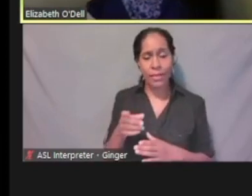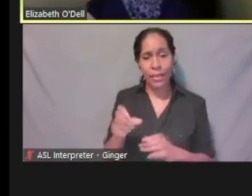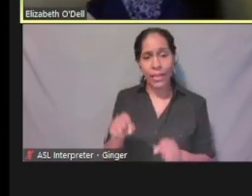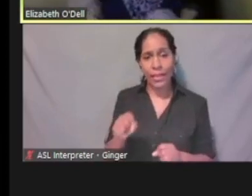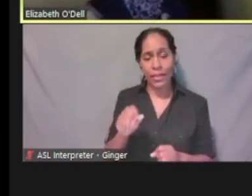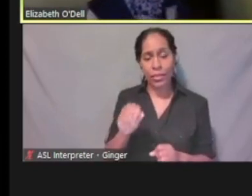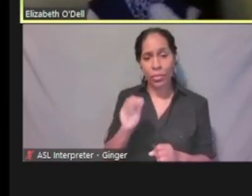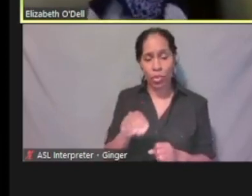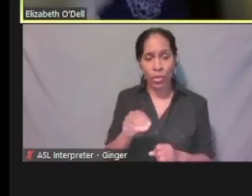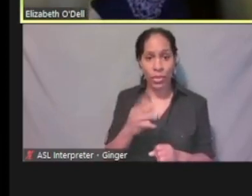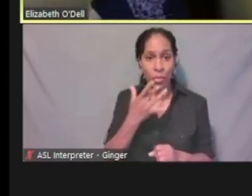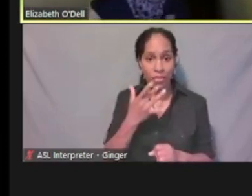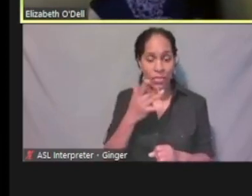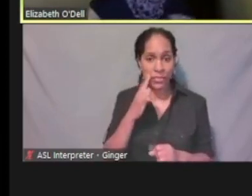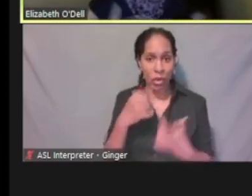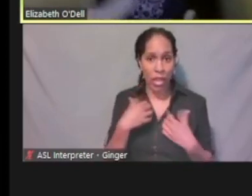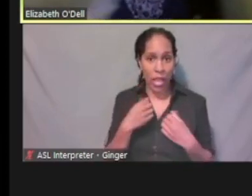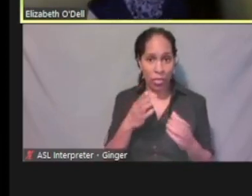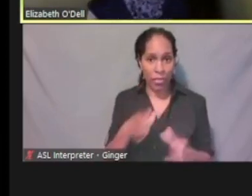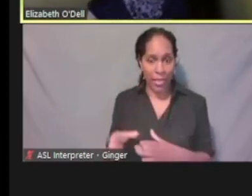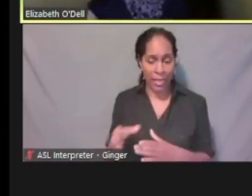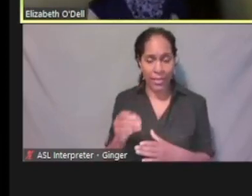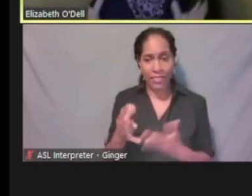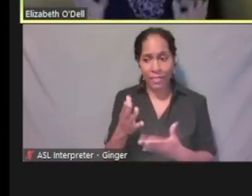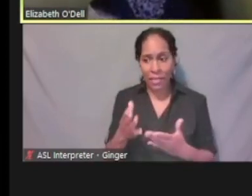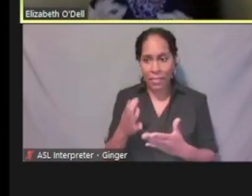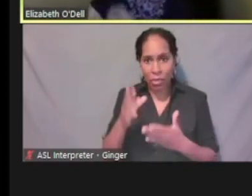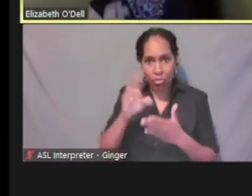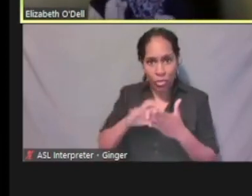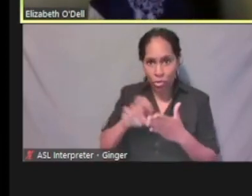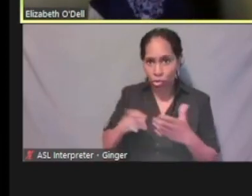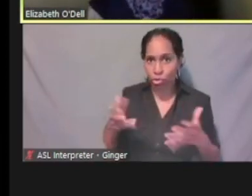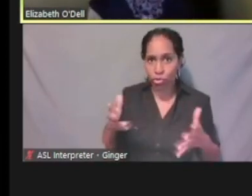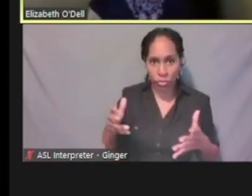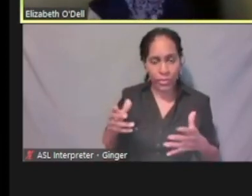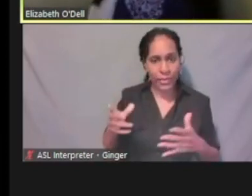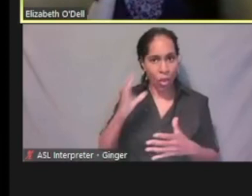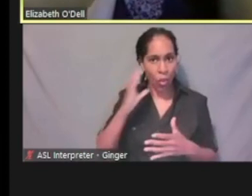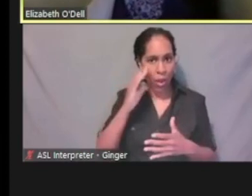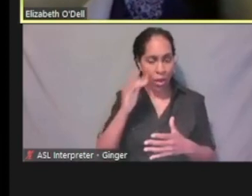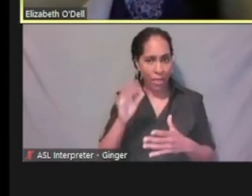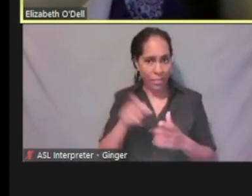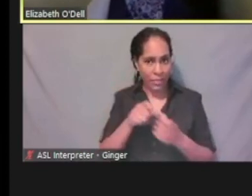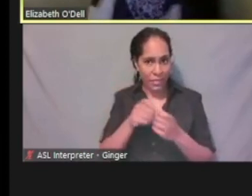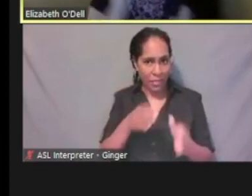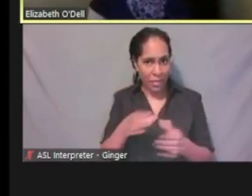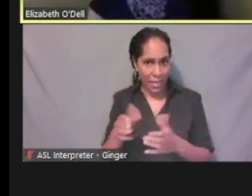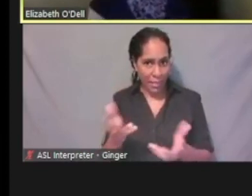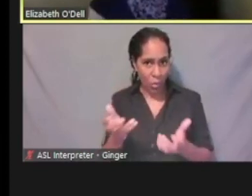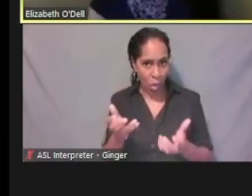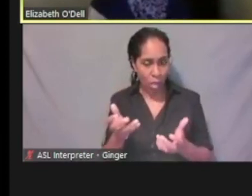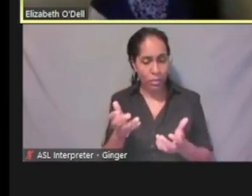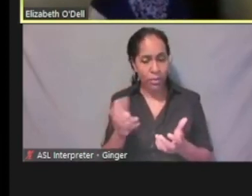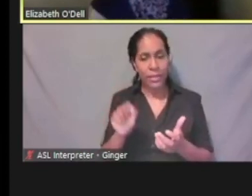If they have done some research, if they're aware of the plans and have one specifically that they would like, they can put a preference in there,